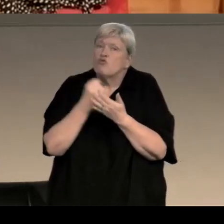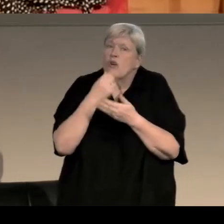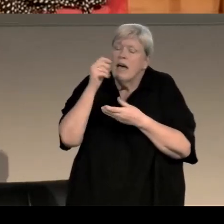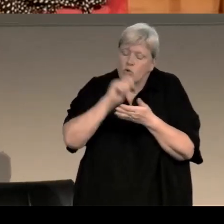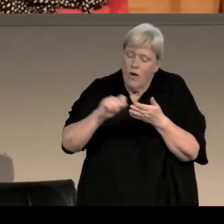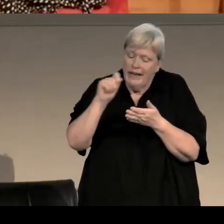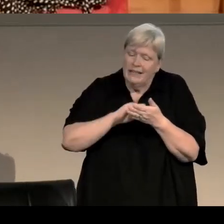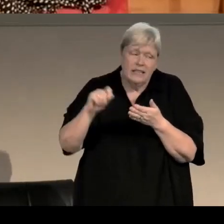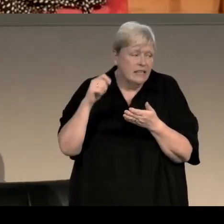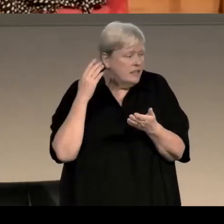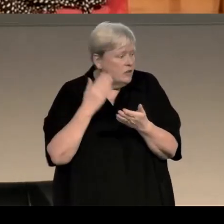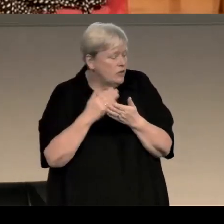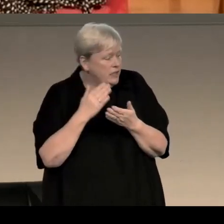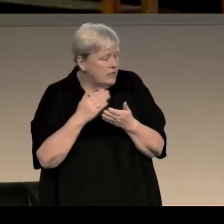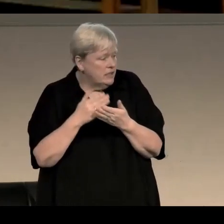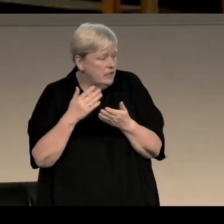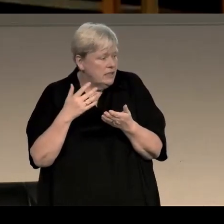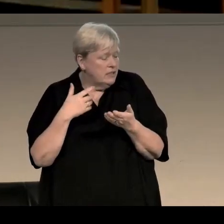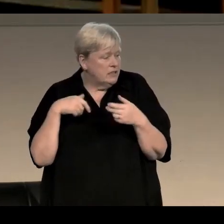from Laidlaw onwards as well, is the way that